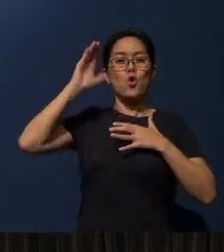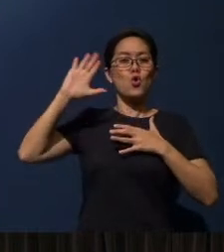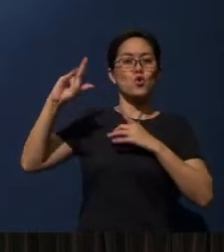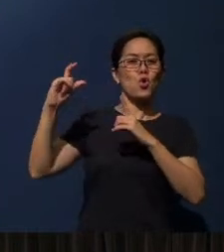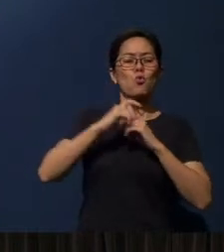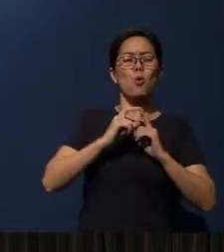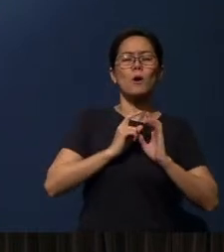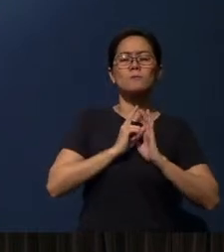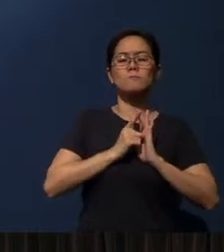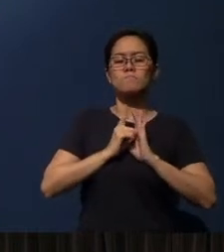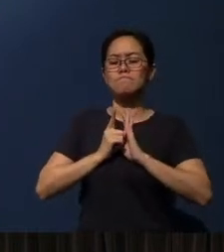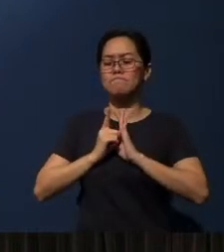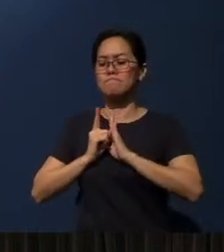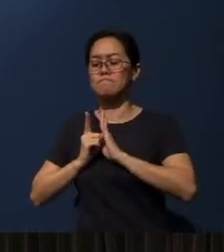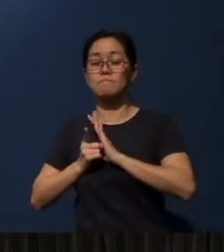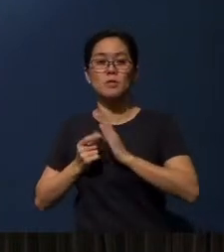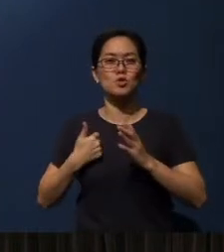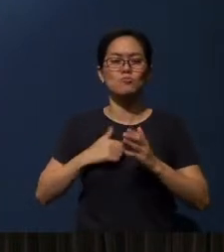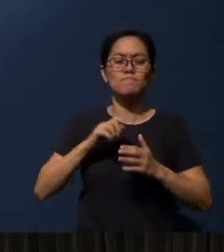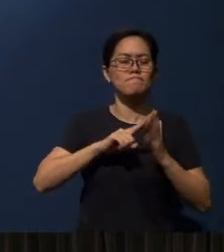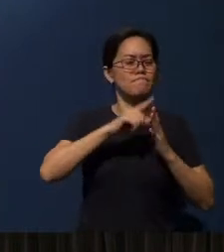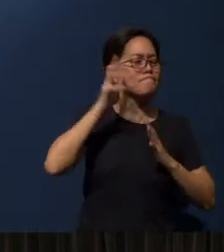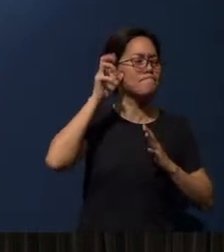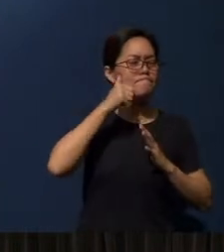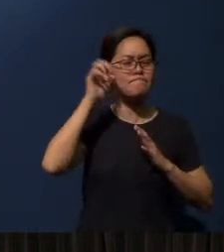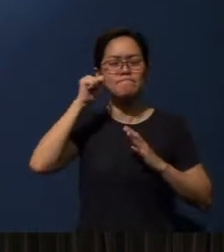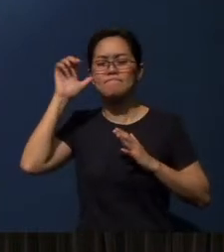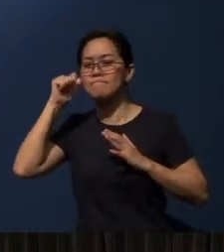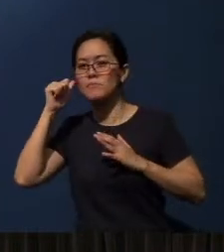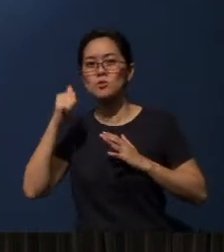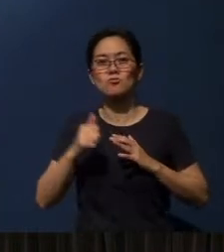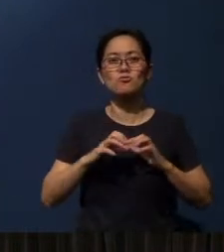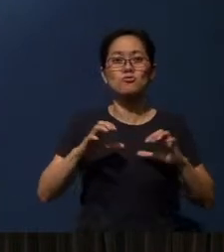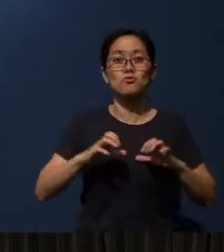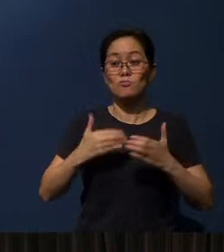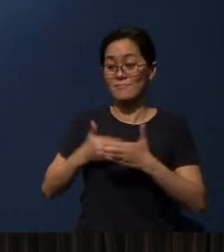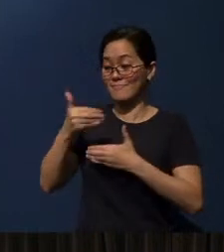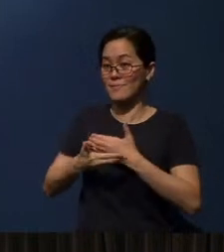You know as you begin to memorize God's Word, you'll be able to do the next thing,